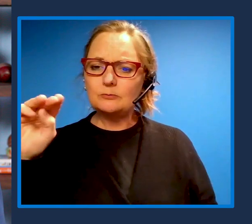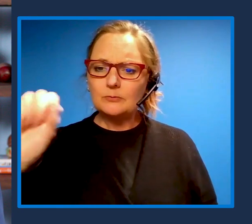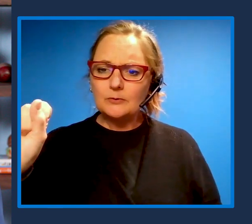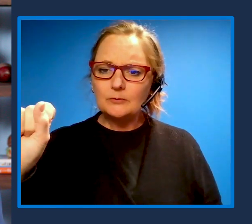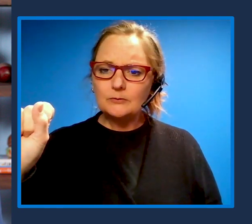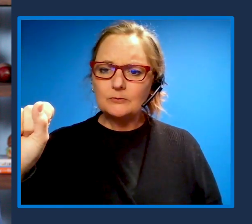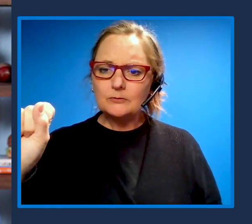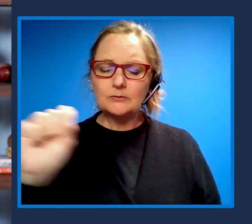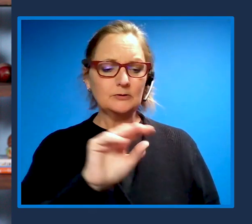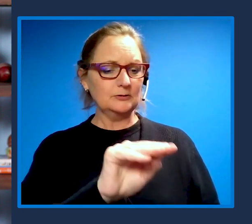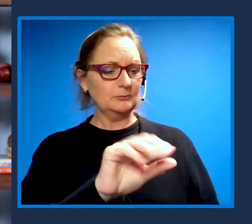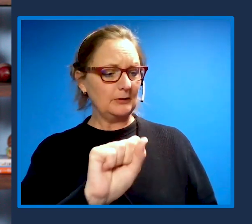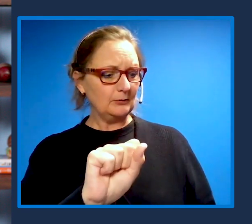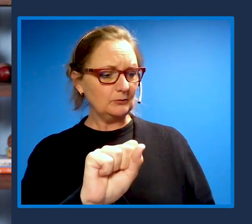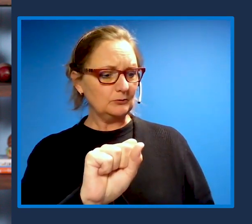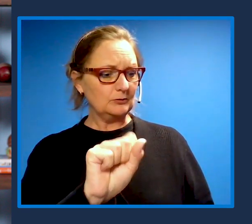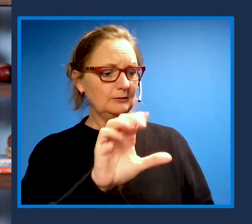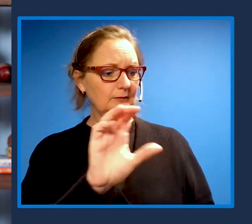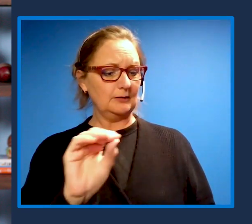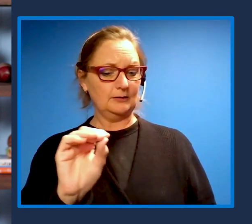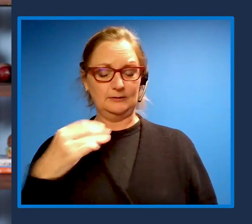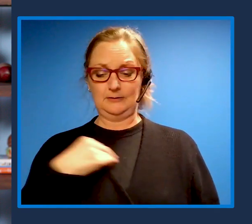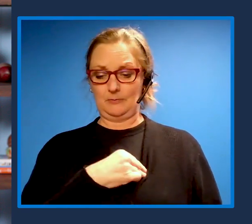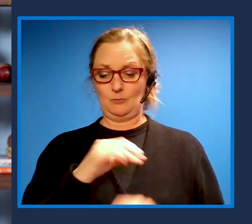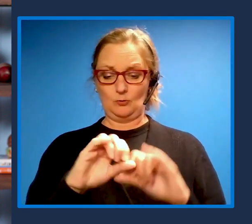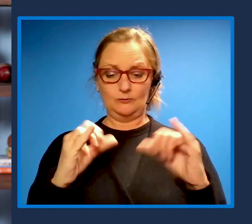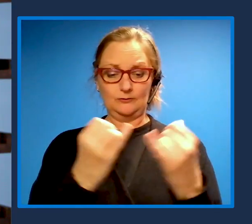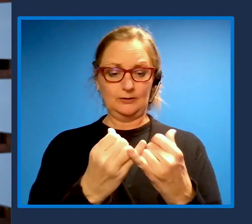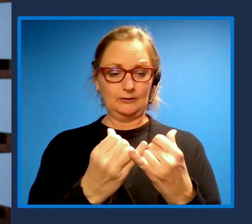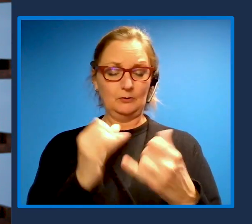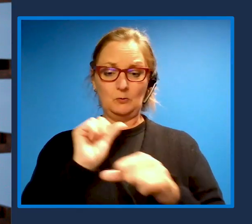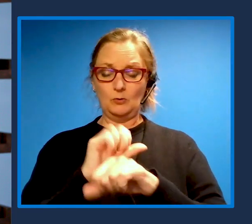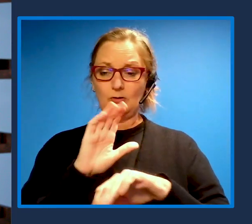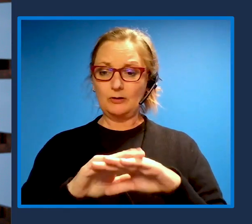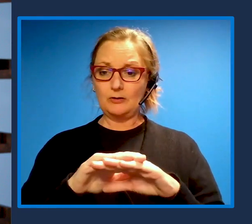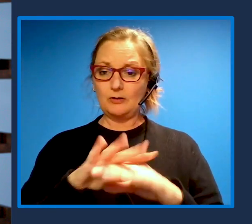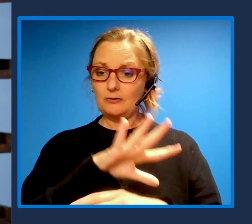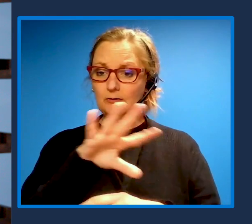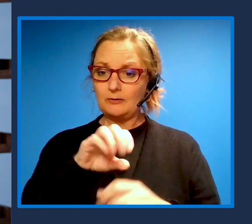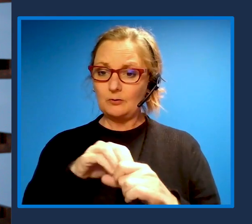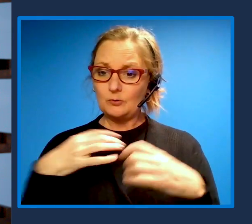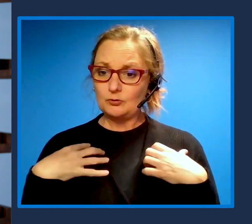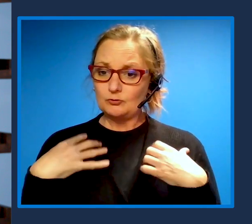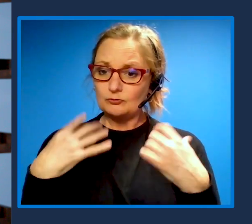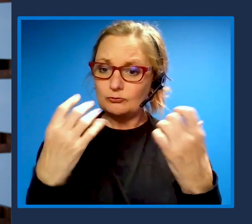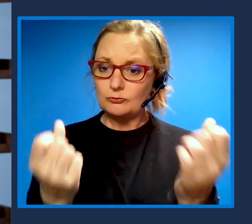of society working on the inclusive recovery? No, absolutely Jenny, to start off,